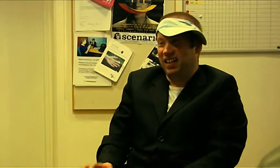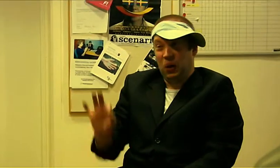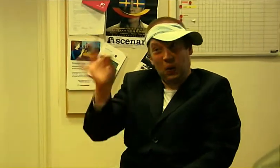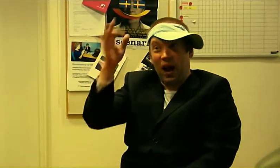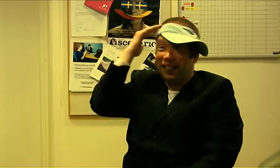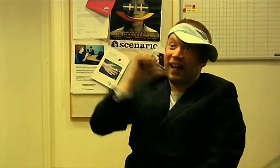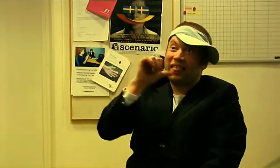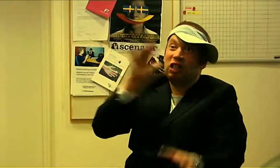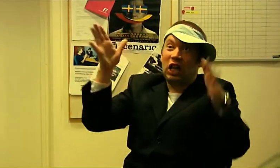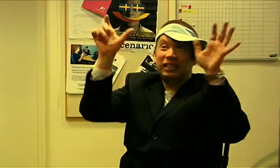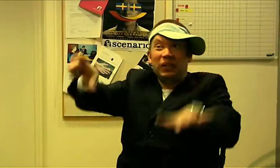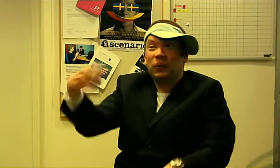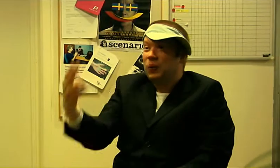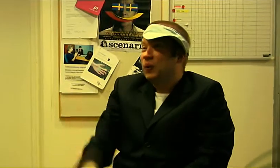How is Anders gonna get out of this?